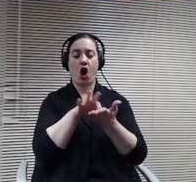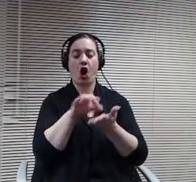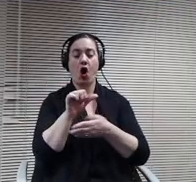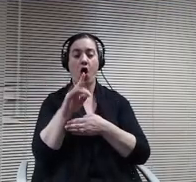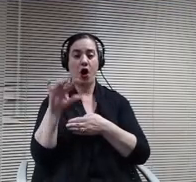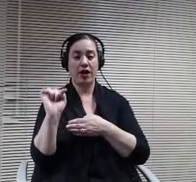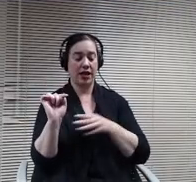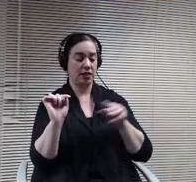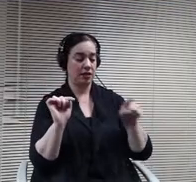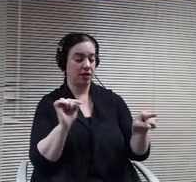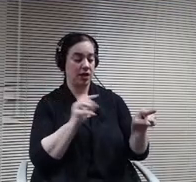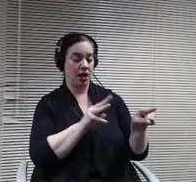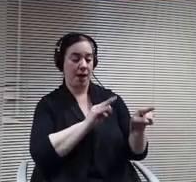Any comments or questions?